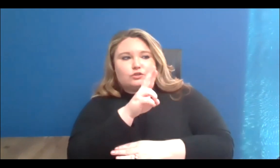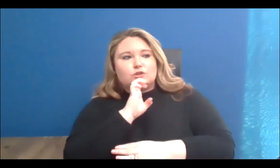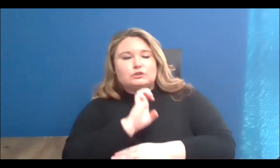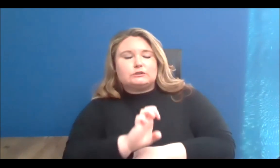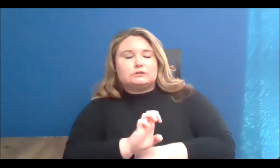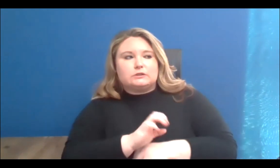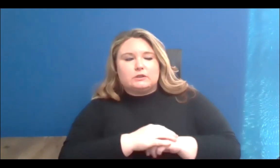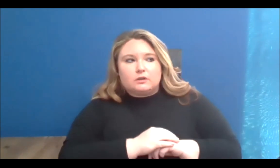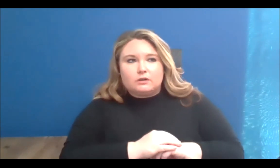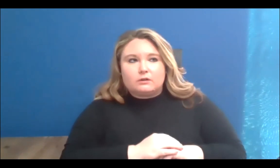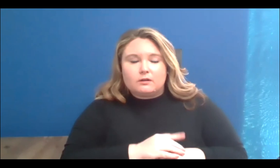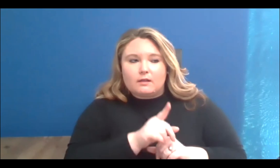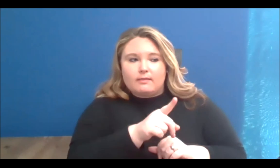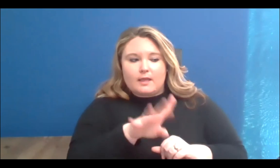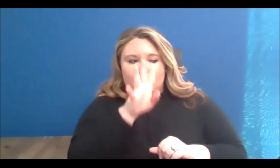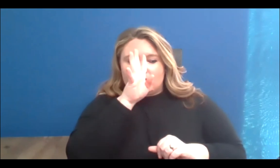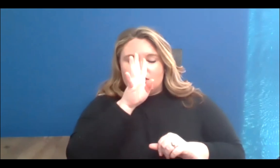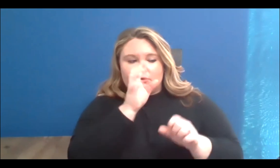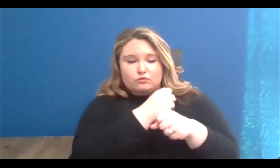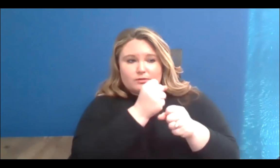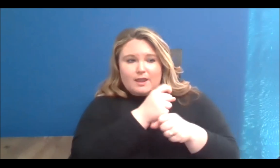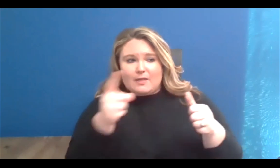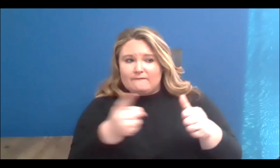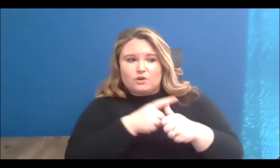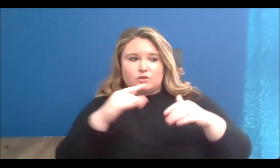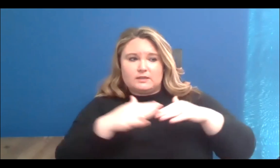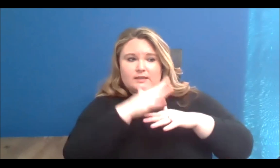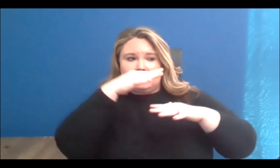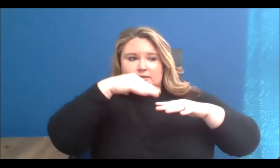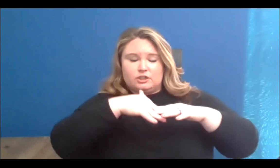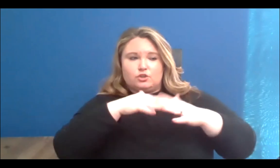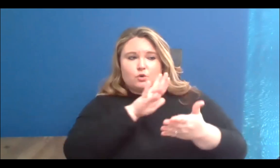first Indigenous school in Canada, which she did, called Wandering Spirits.